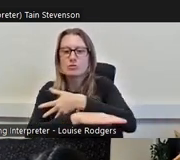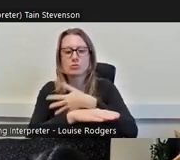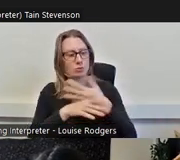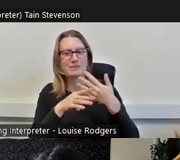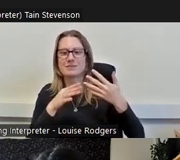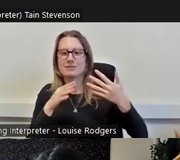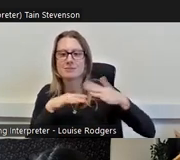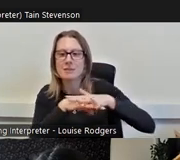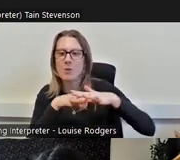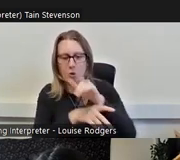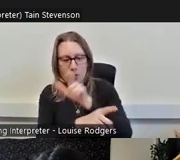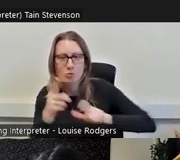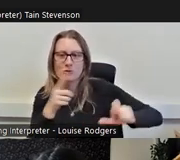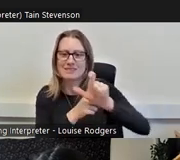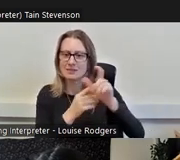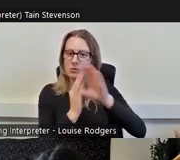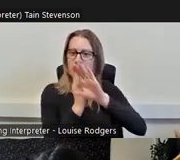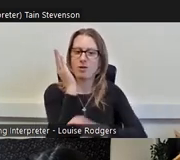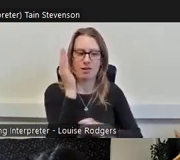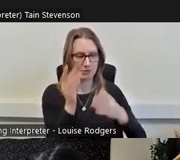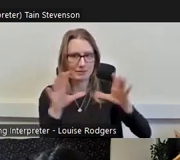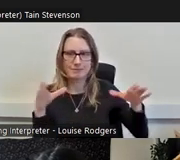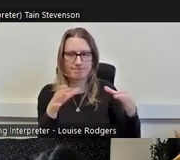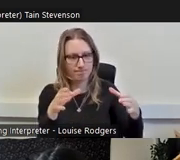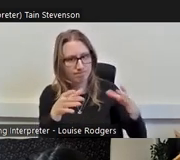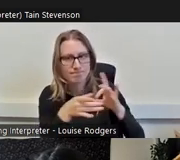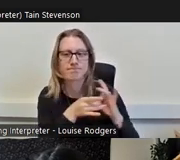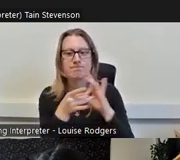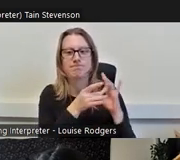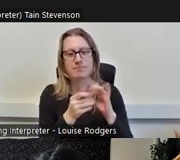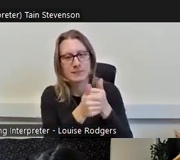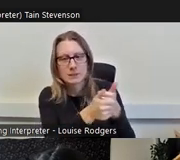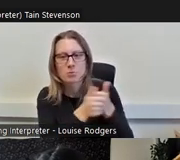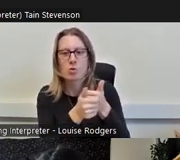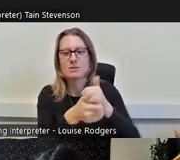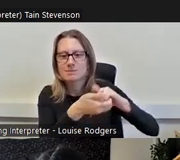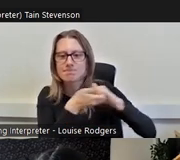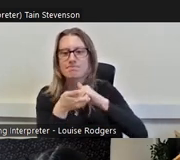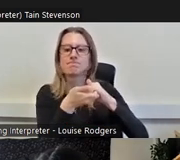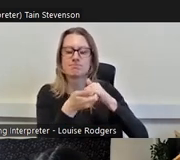class people in the sector for support and solidarity and to share and to come together.